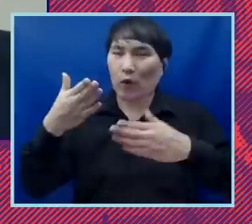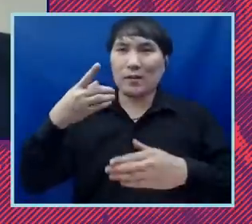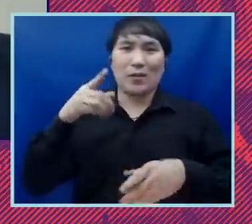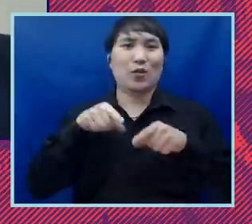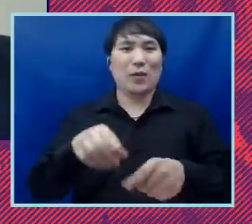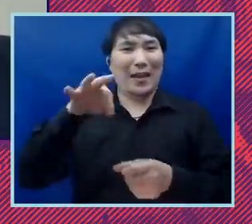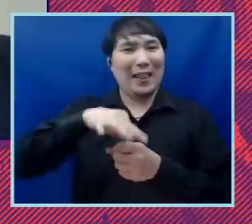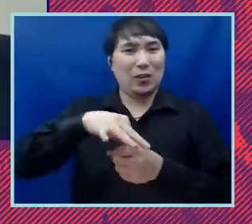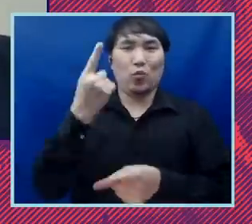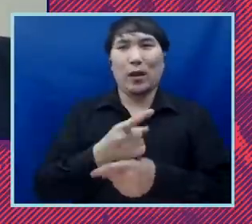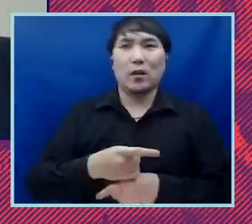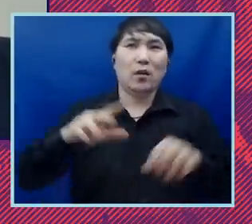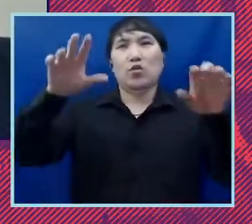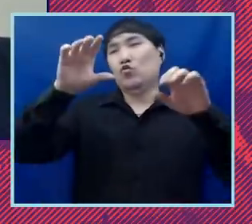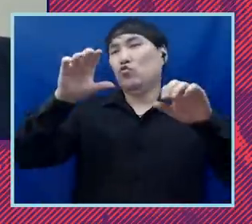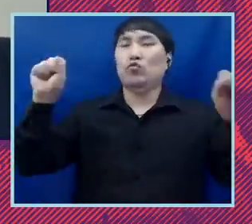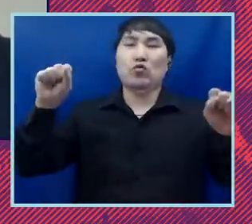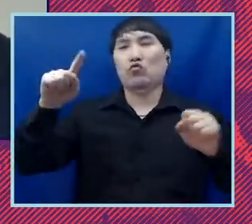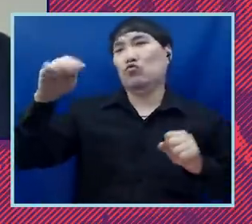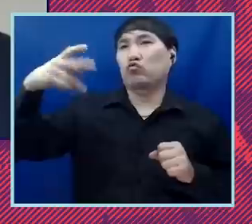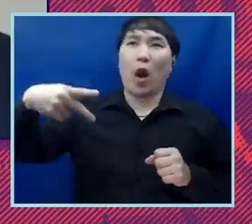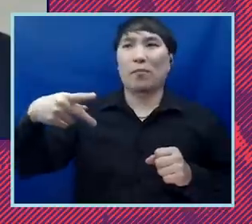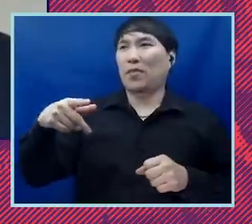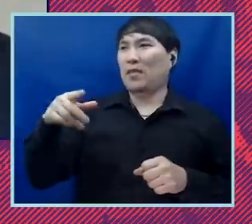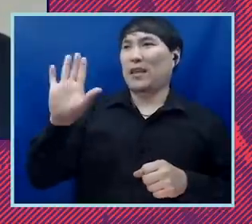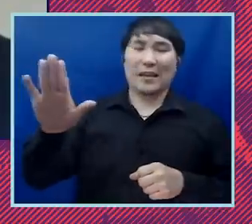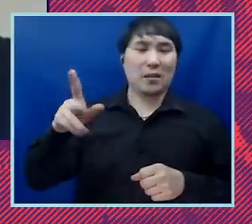and it had the kind of trump's postmaster general the billionaire who came to kind of deliver the